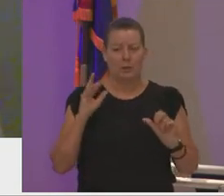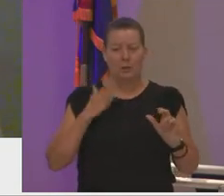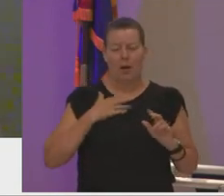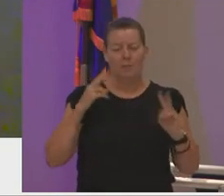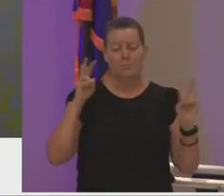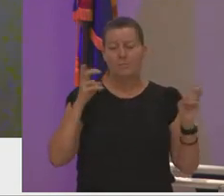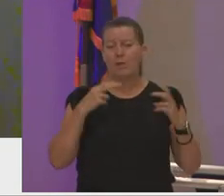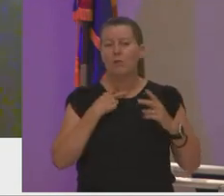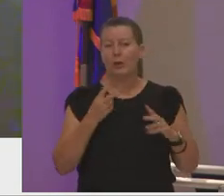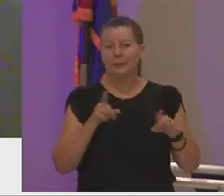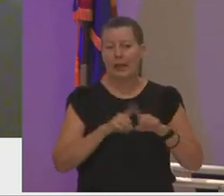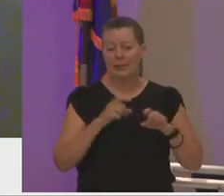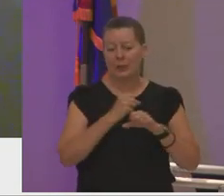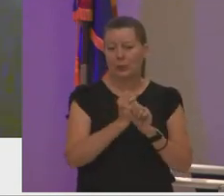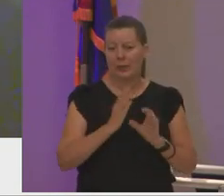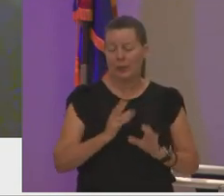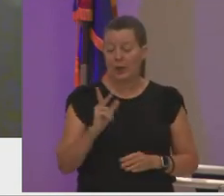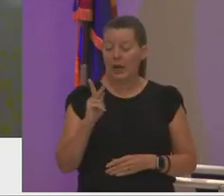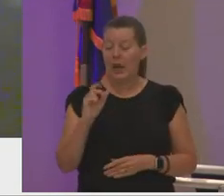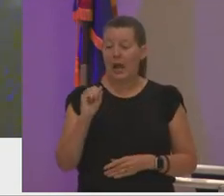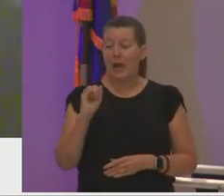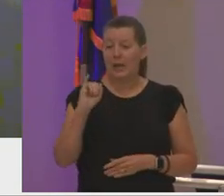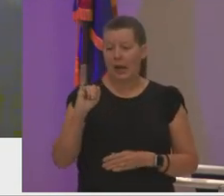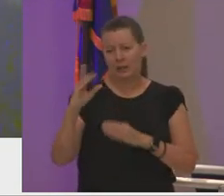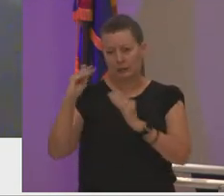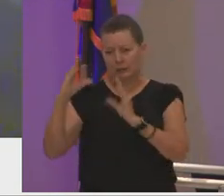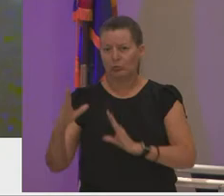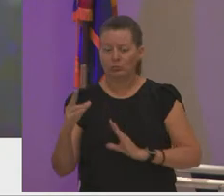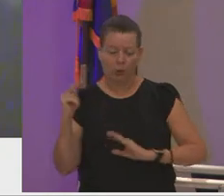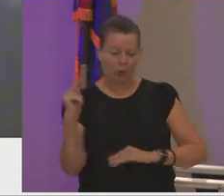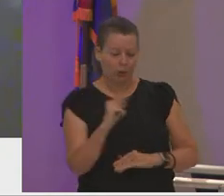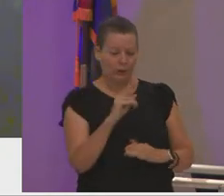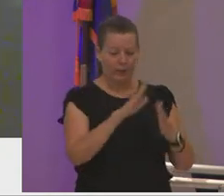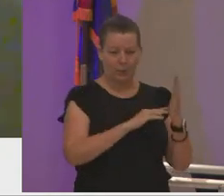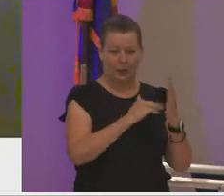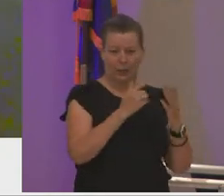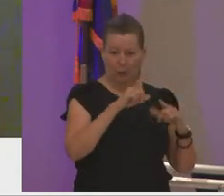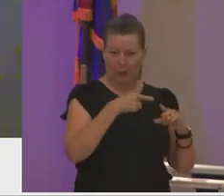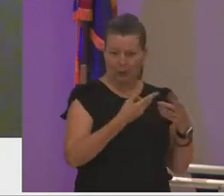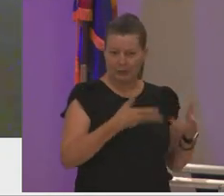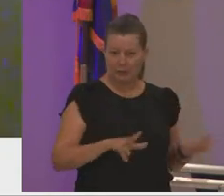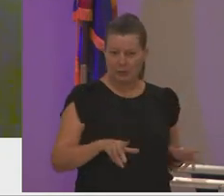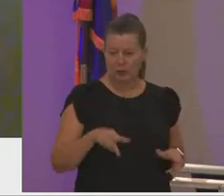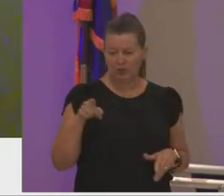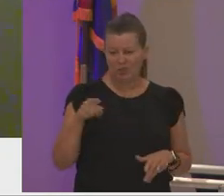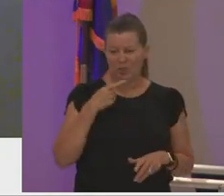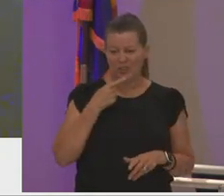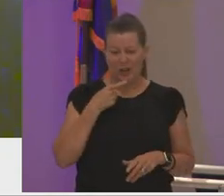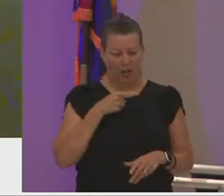i remember kai looking at the painting when i finished it and she said this is it keep